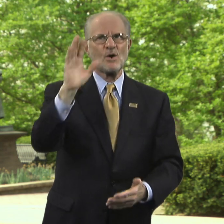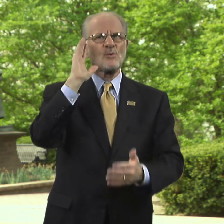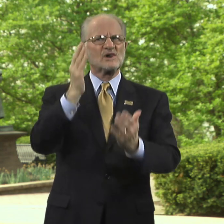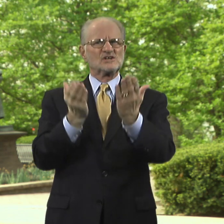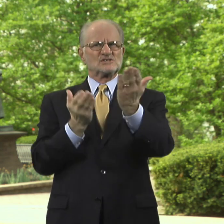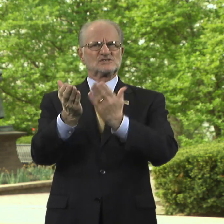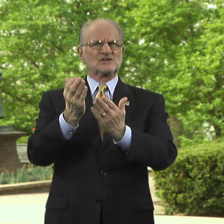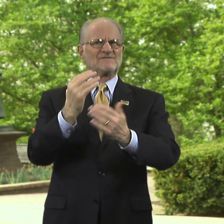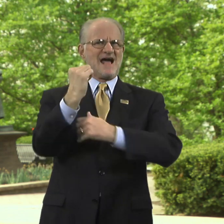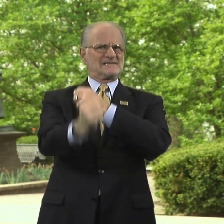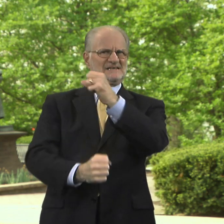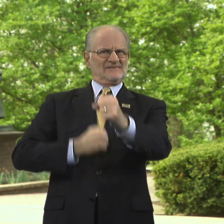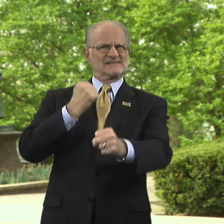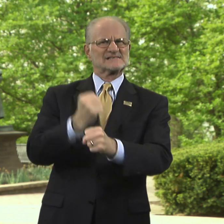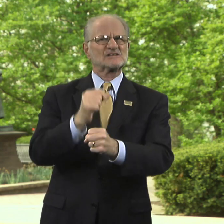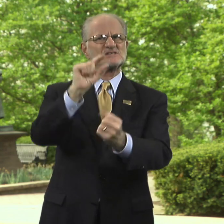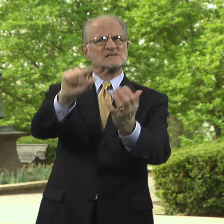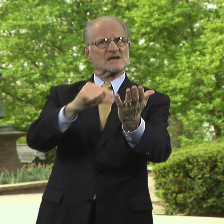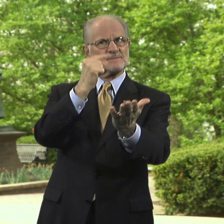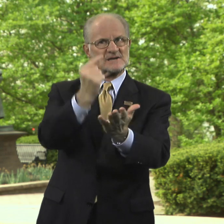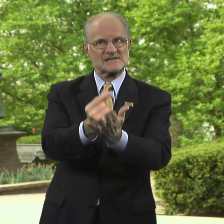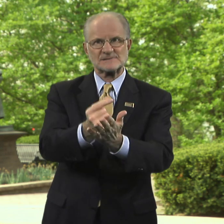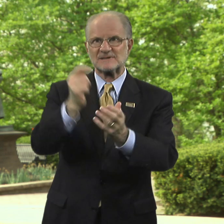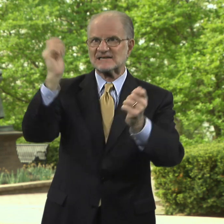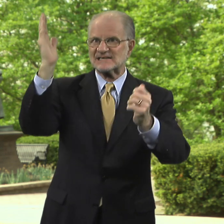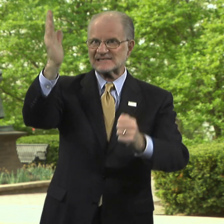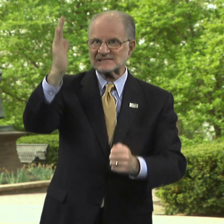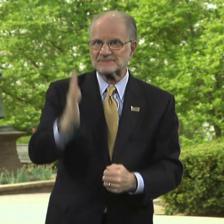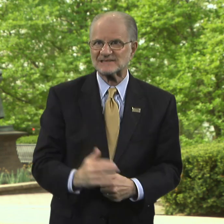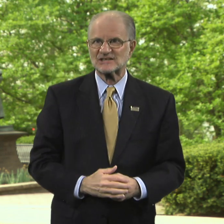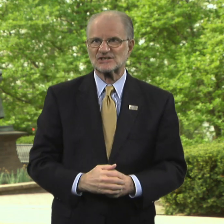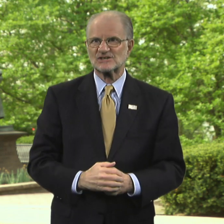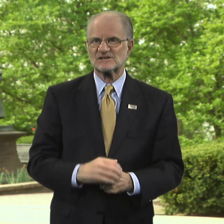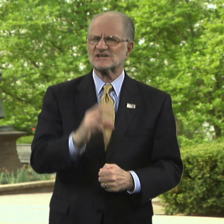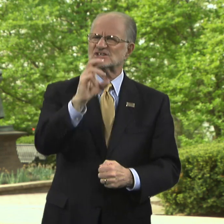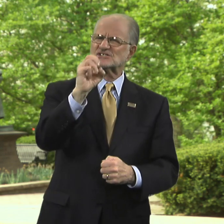as this year's Commencement speaker.